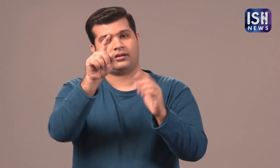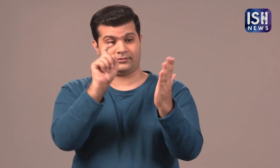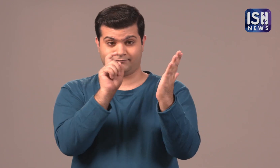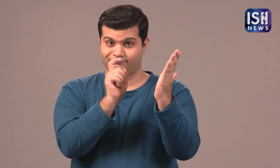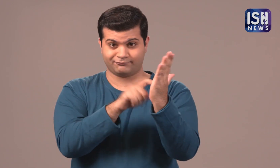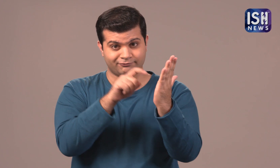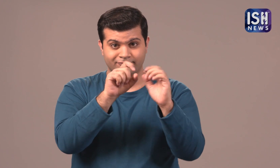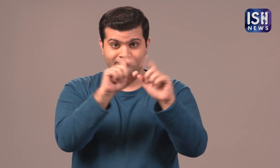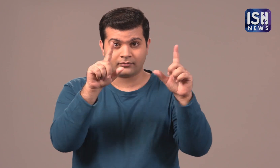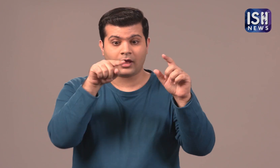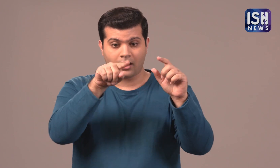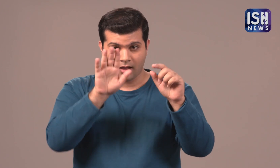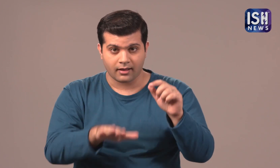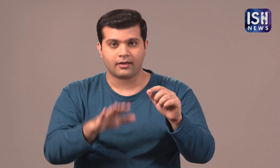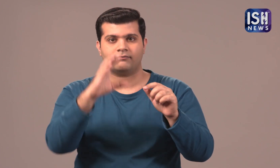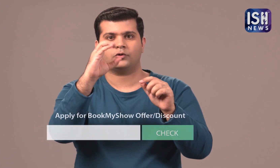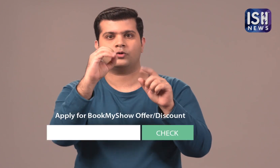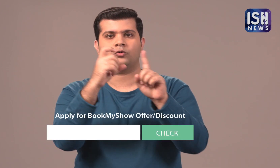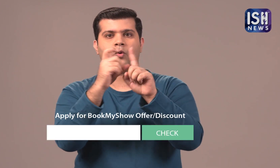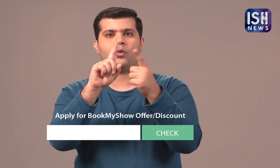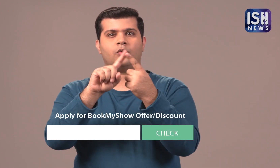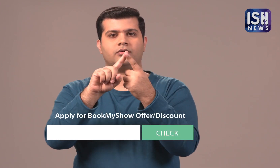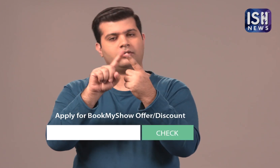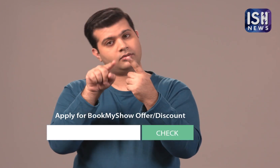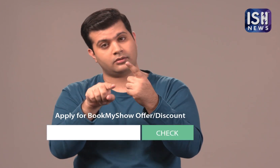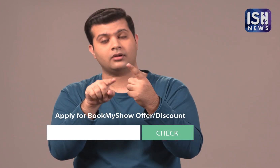When you book the ticket, there is an option that asks for a Coupon Code.